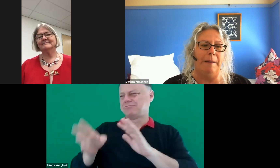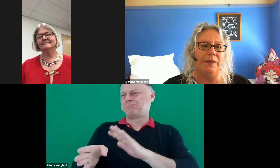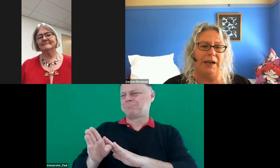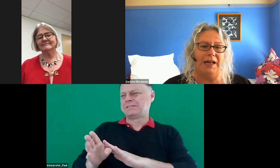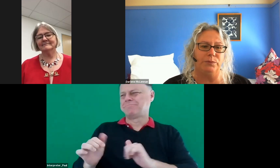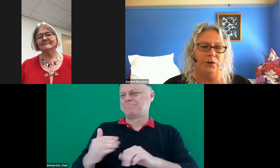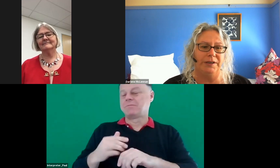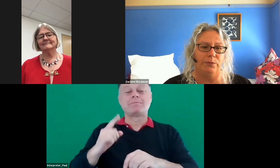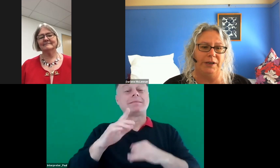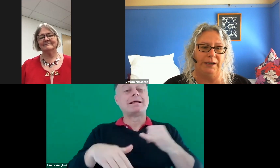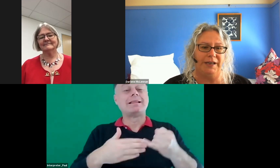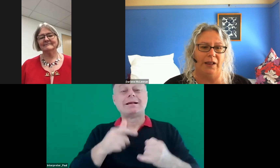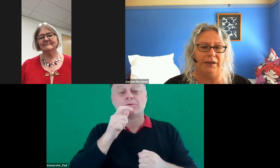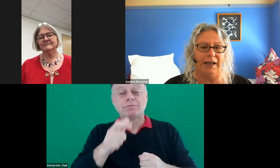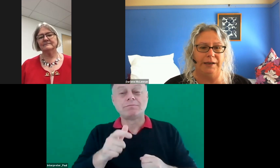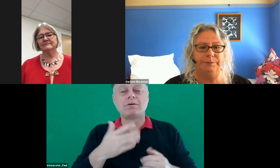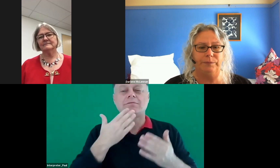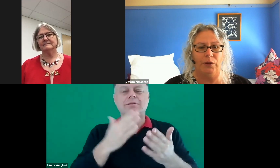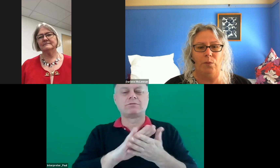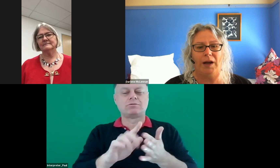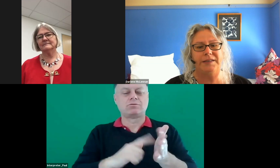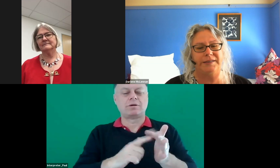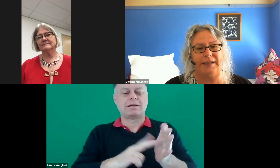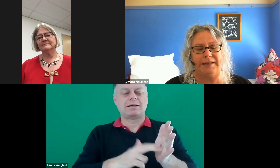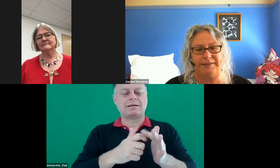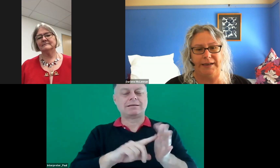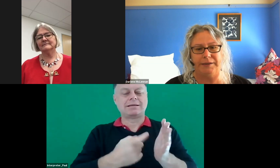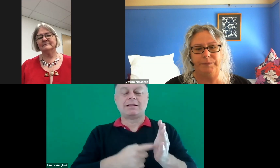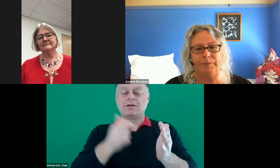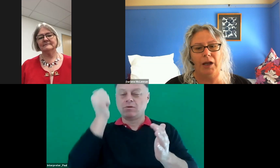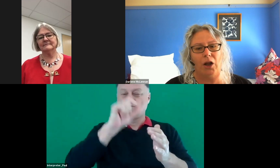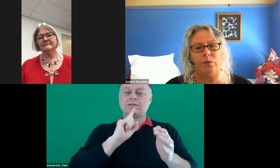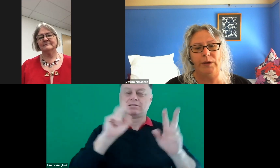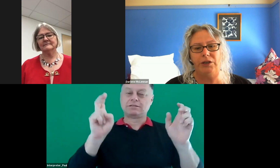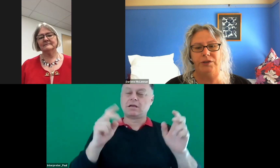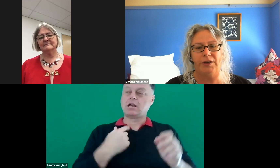But the last word is I want to give to Helen Keller who wisely said, “Alone we can do so